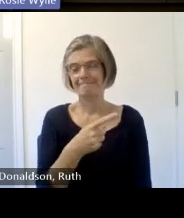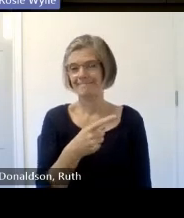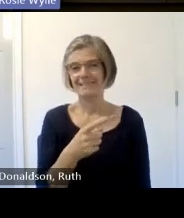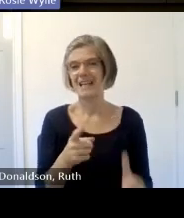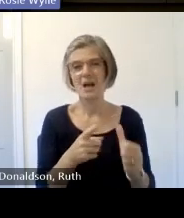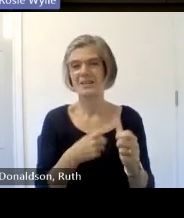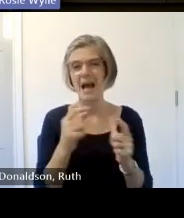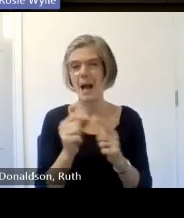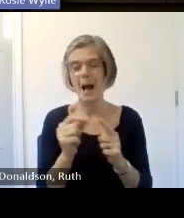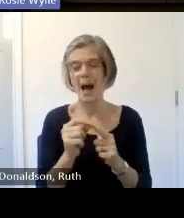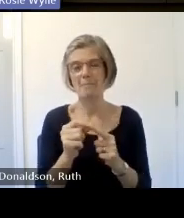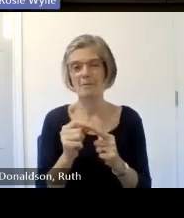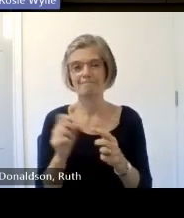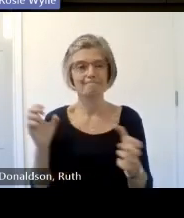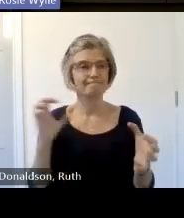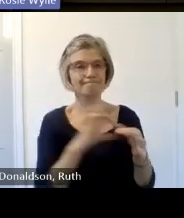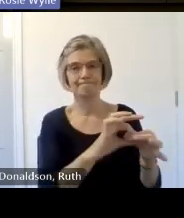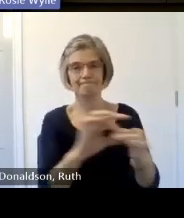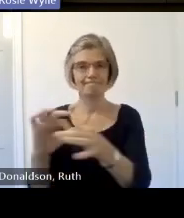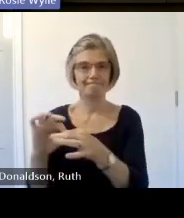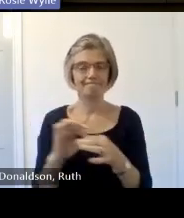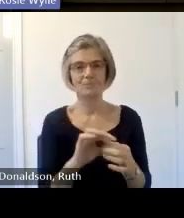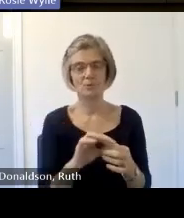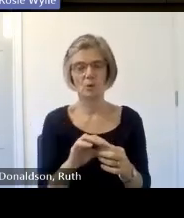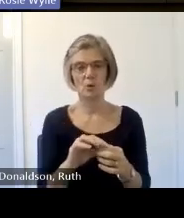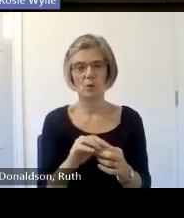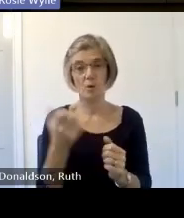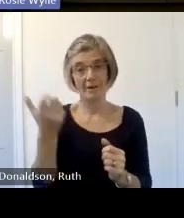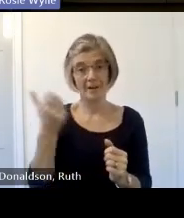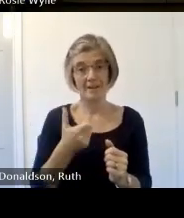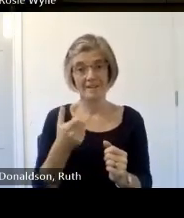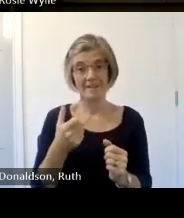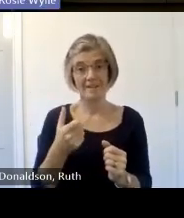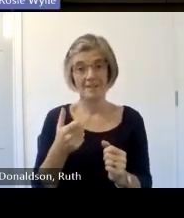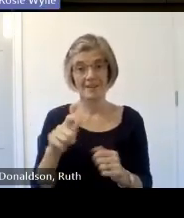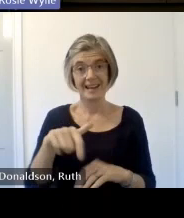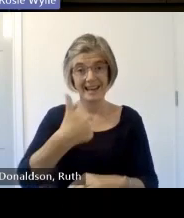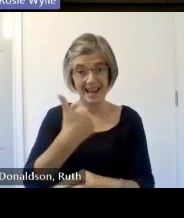just go into your photo your camera settings and it will bring it up and then you click on